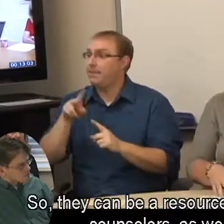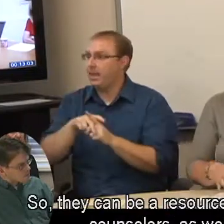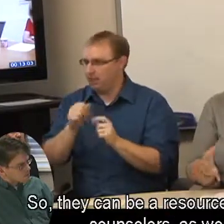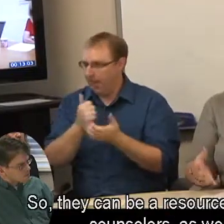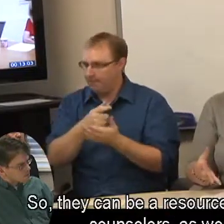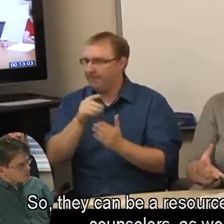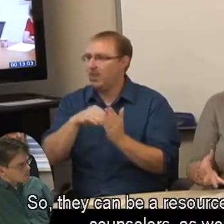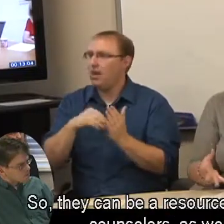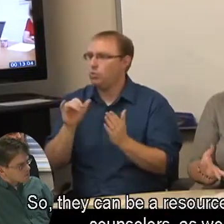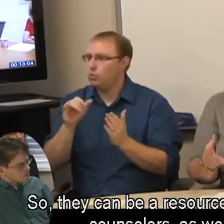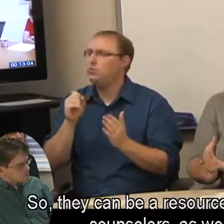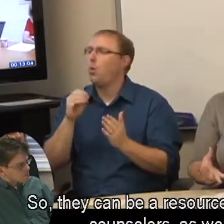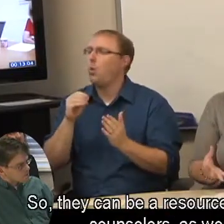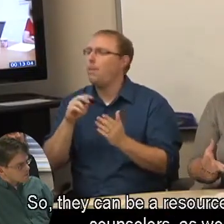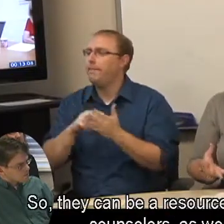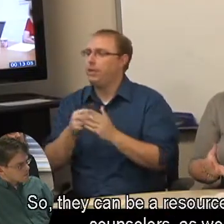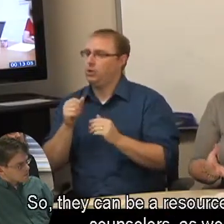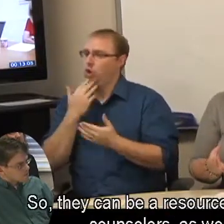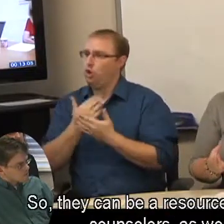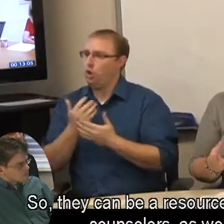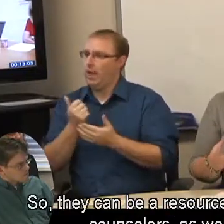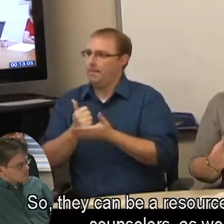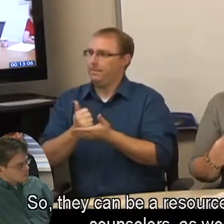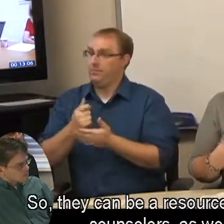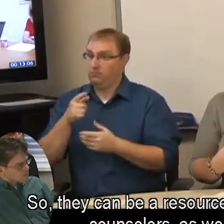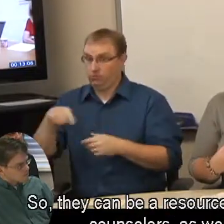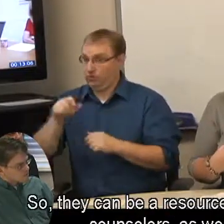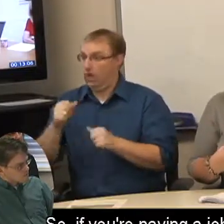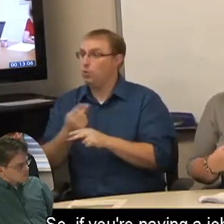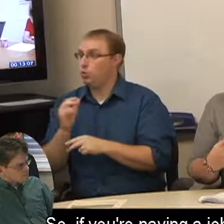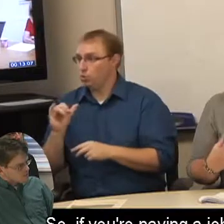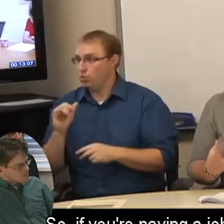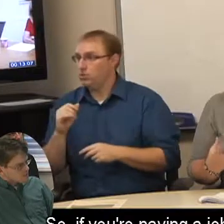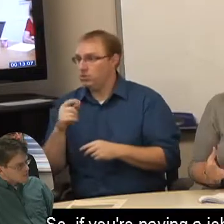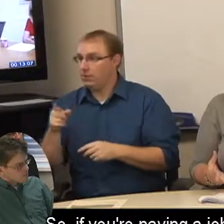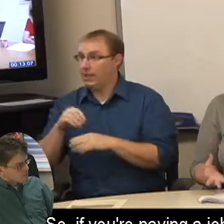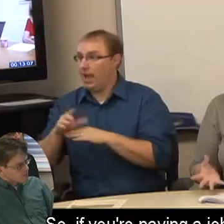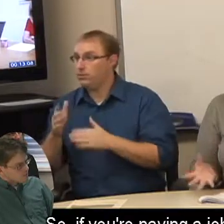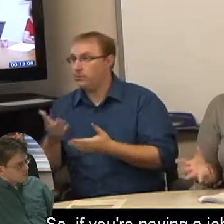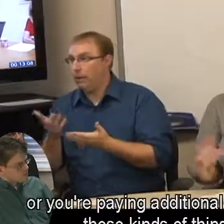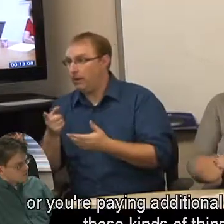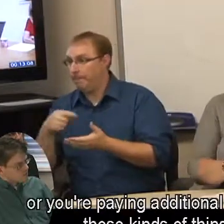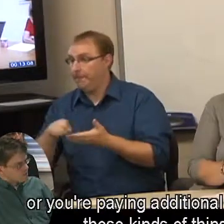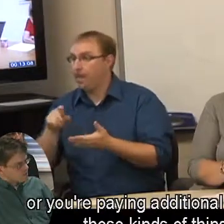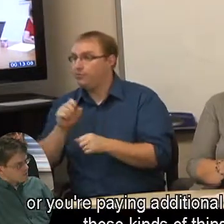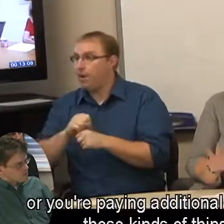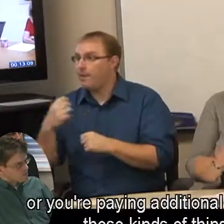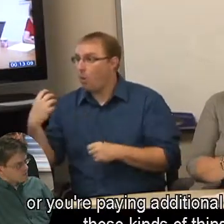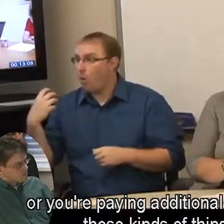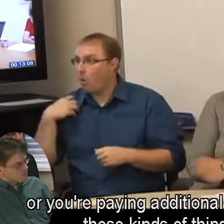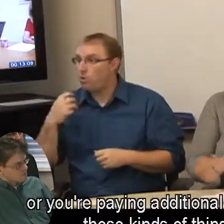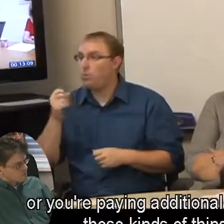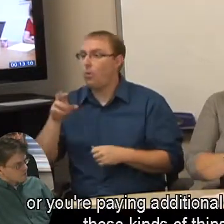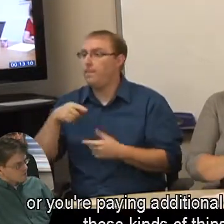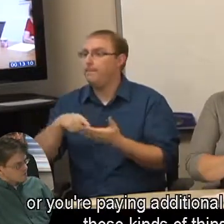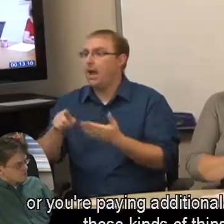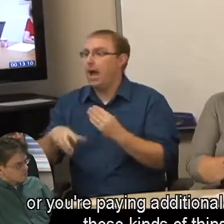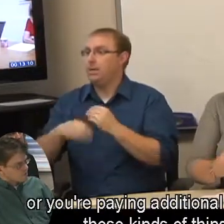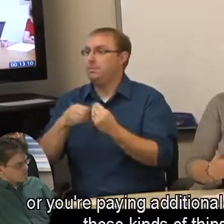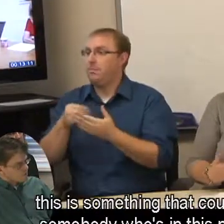So, they can be a resource to you as counselors, as well. So, if you're paying a job coach, or you're paying additional money for these kinds of things,